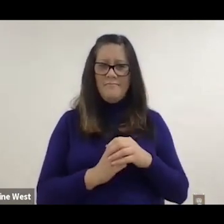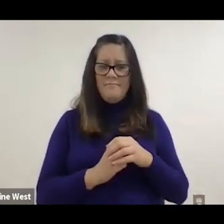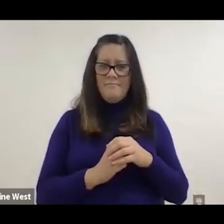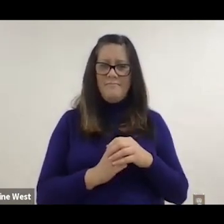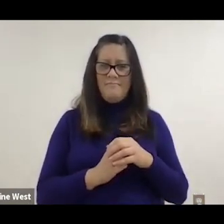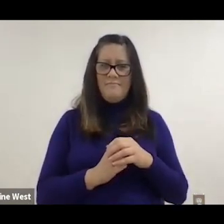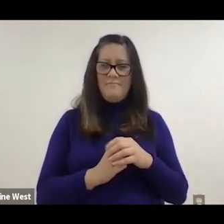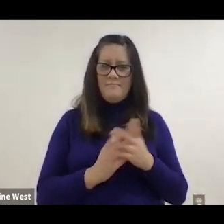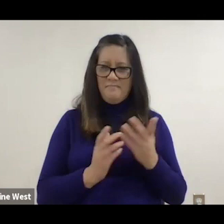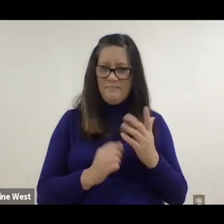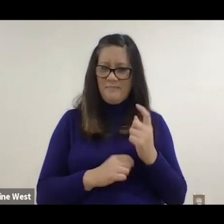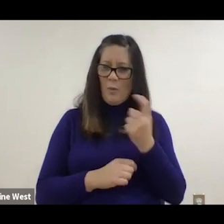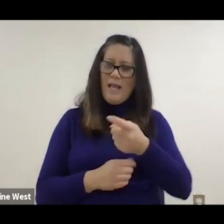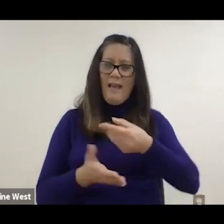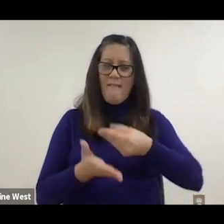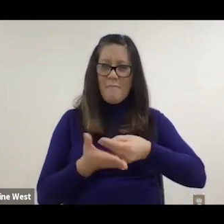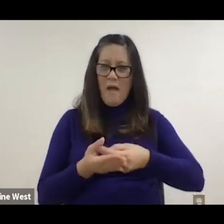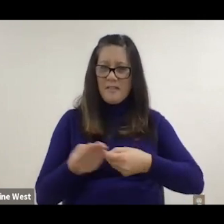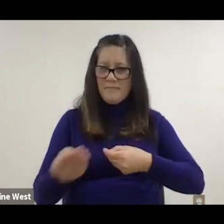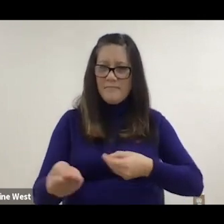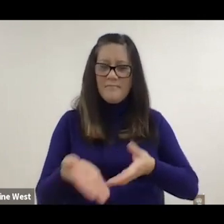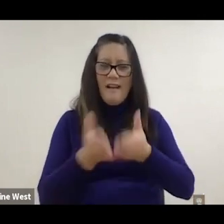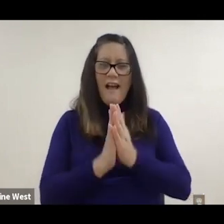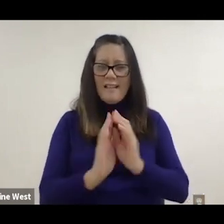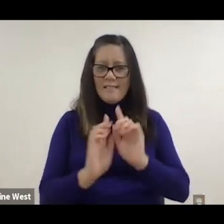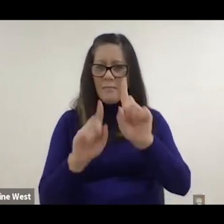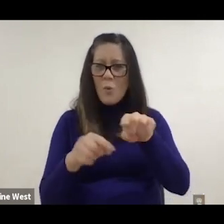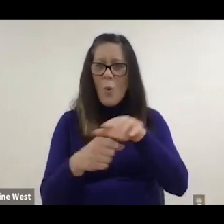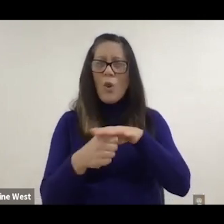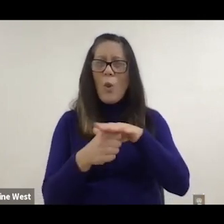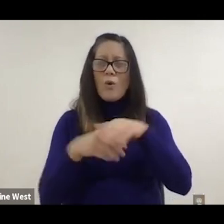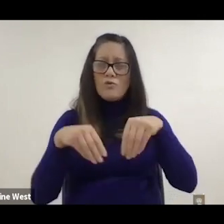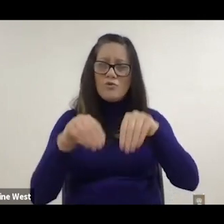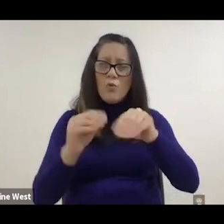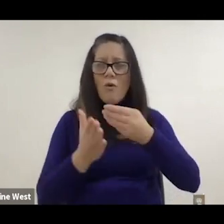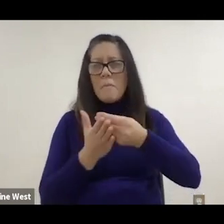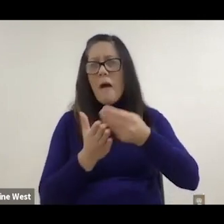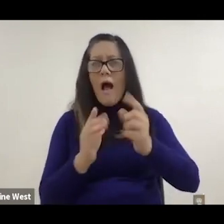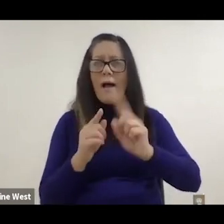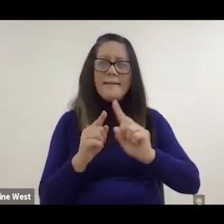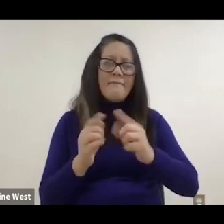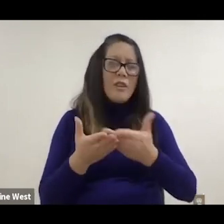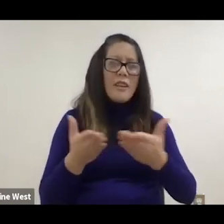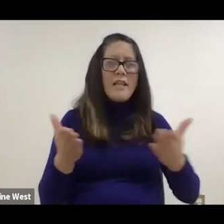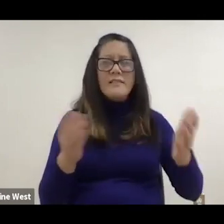We ask them to gave them some money. Ask them to go to a local store and buy some items.